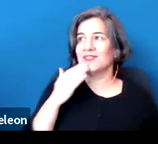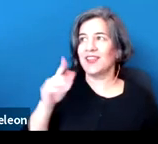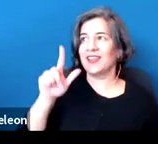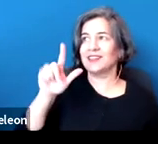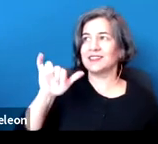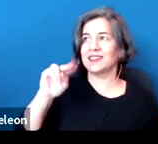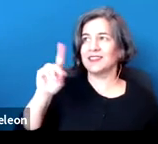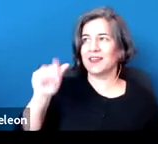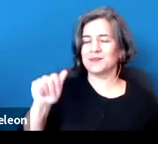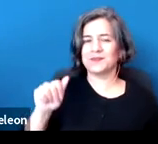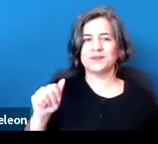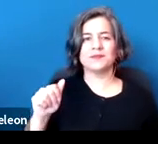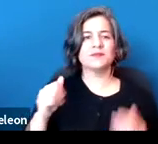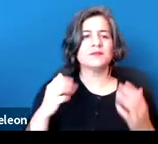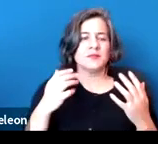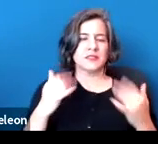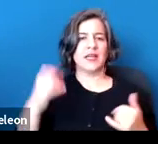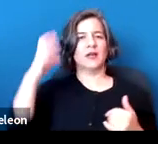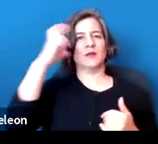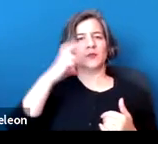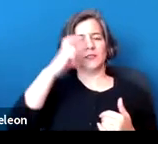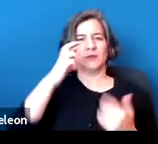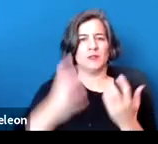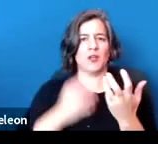So jumping into the reasonable accommodations analysis,